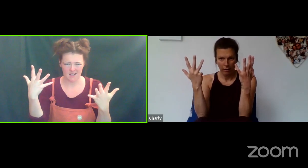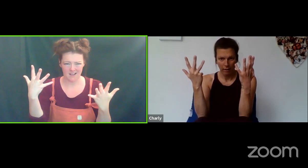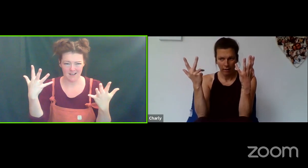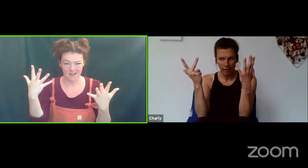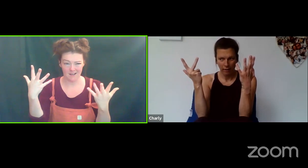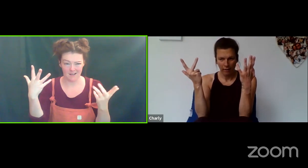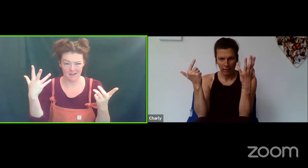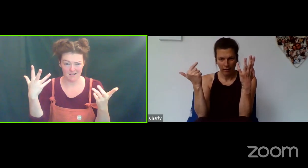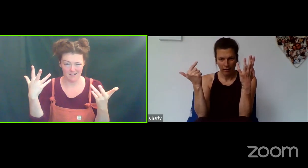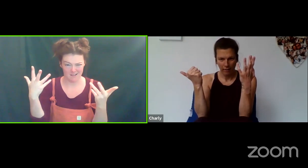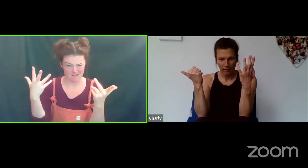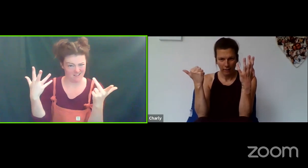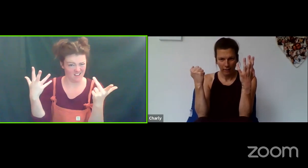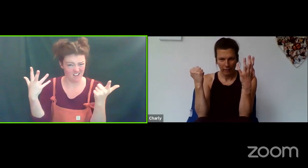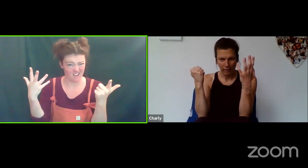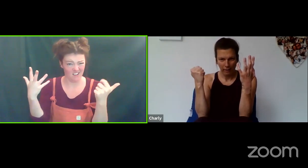Ah...